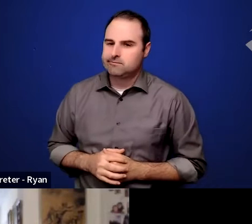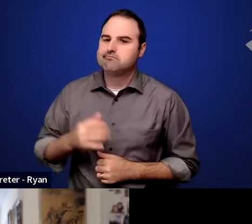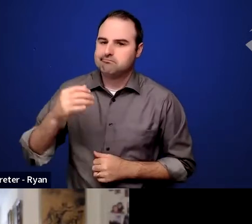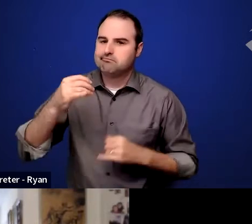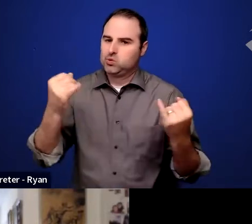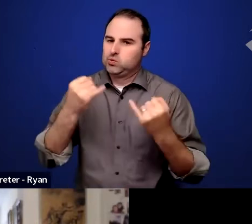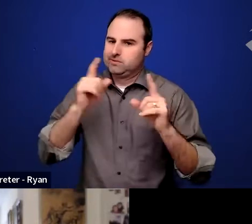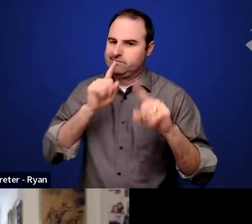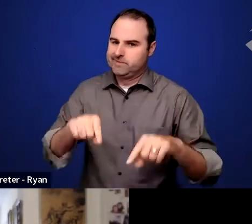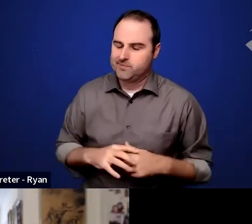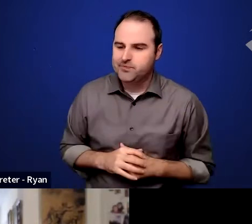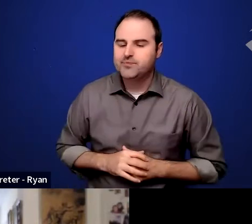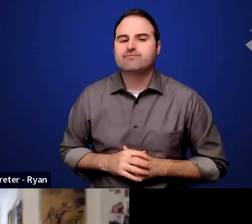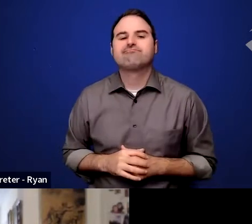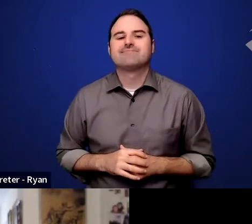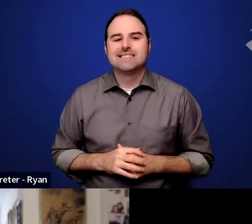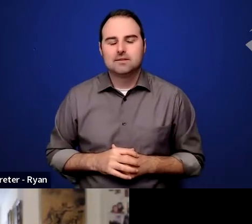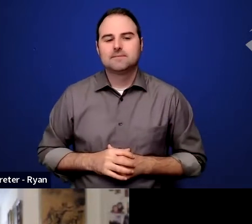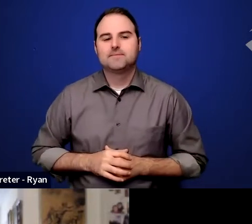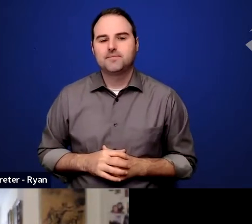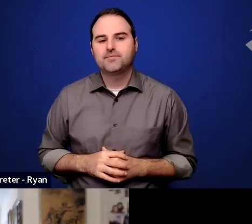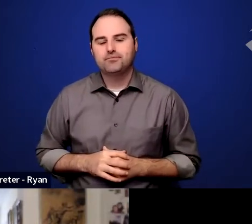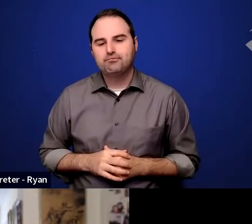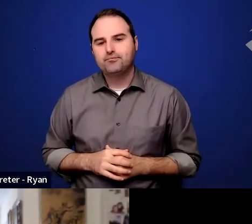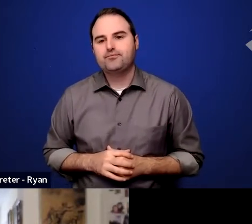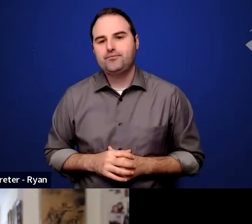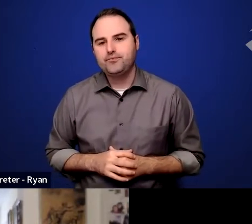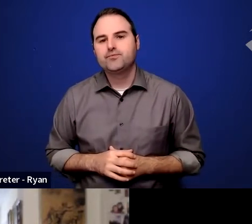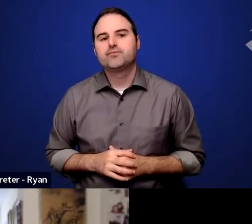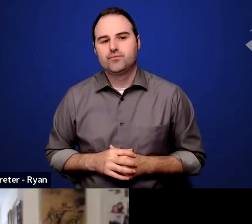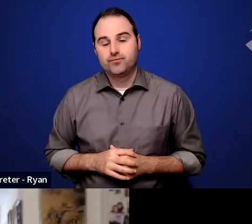as we're making adjustments in the way we work,